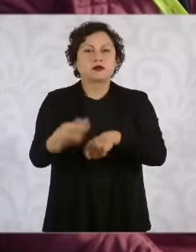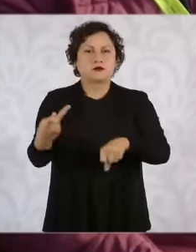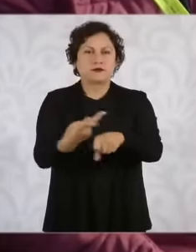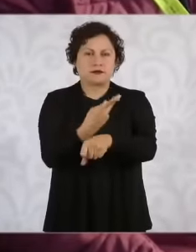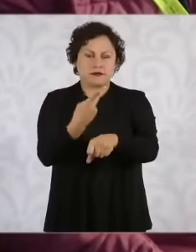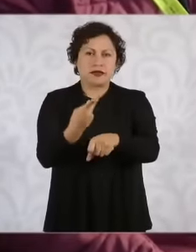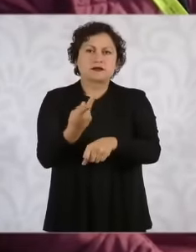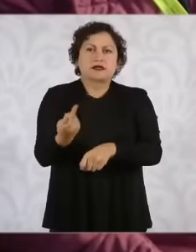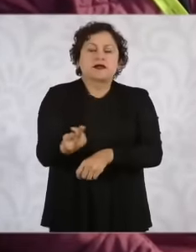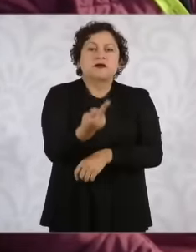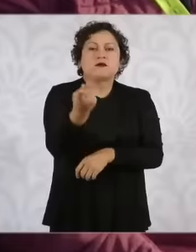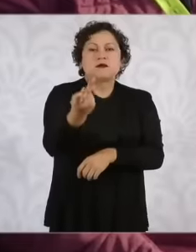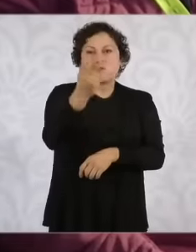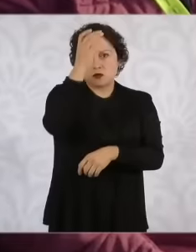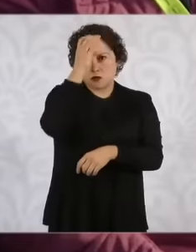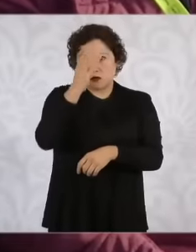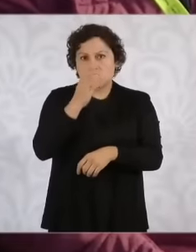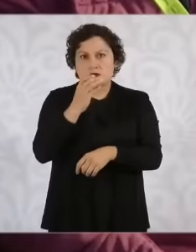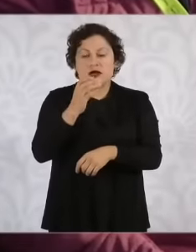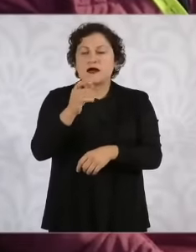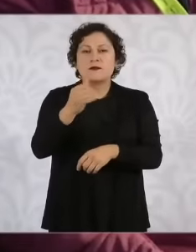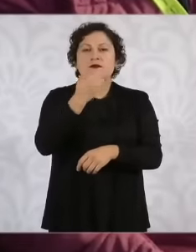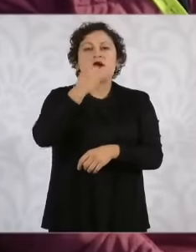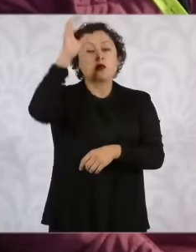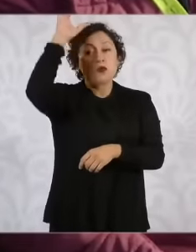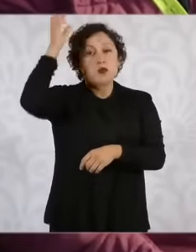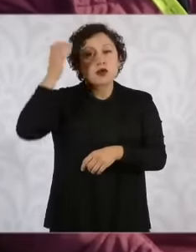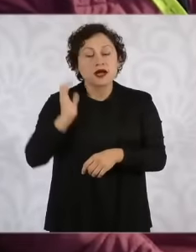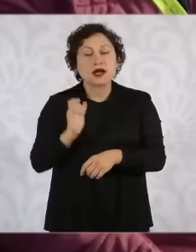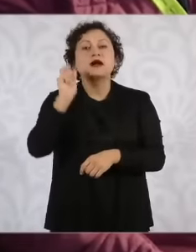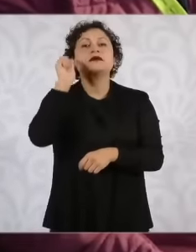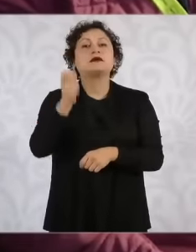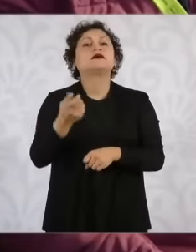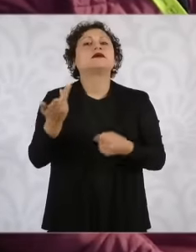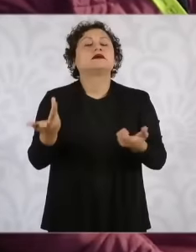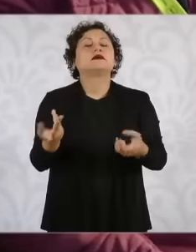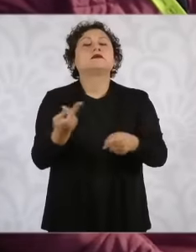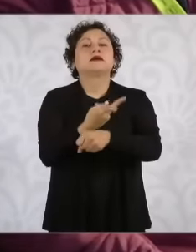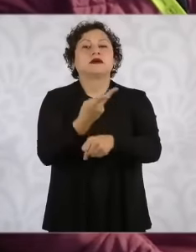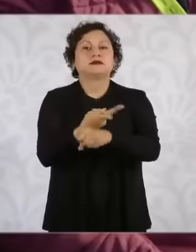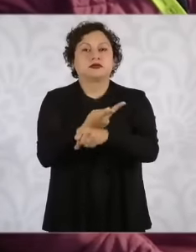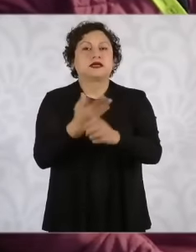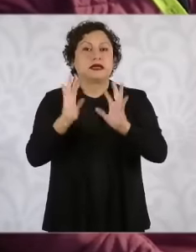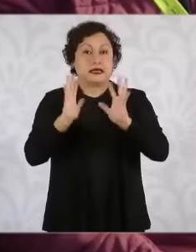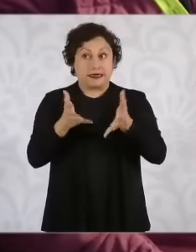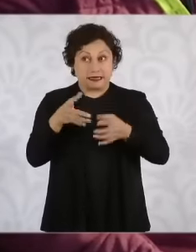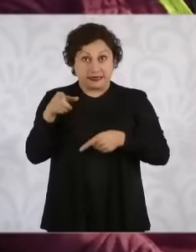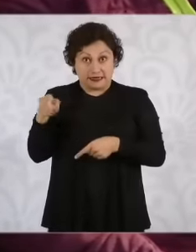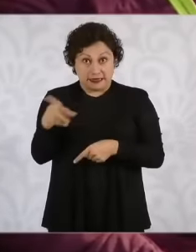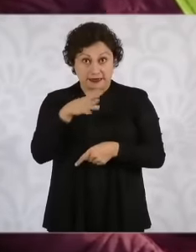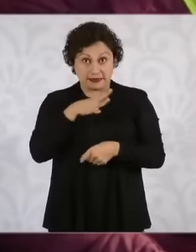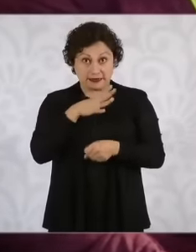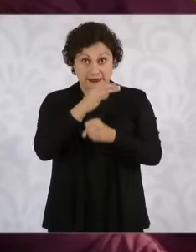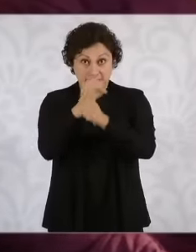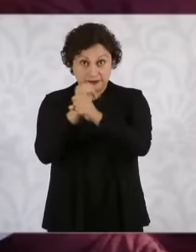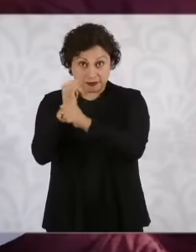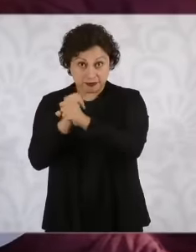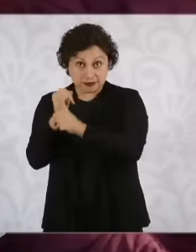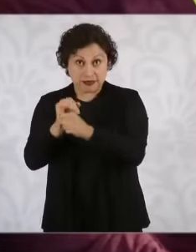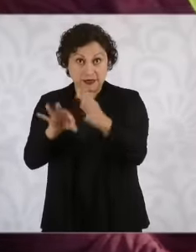especially because of the issue of the alleged investigation that exists against Governor